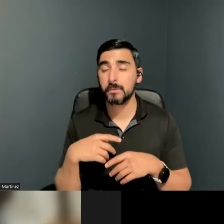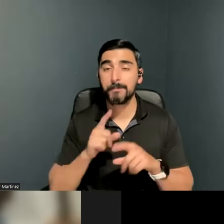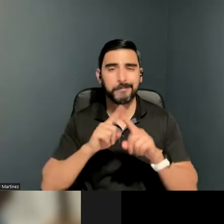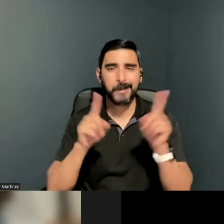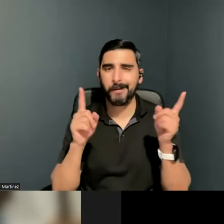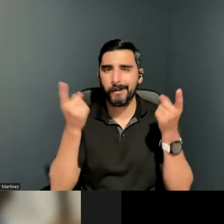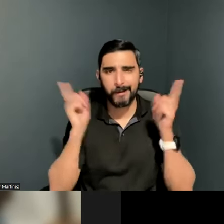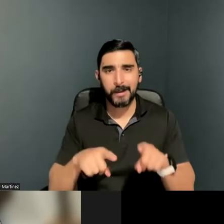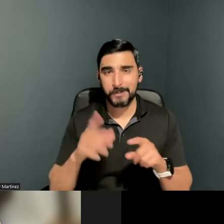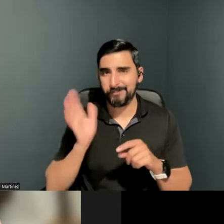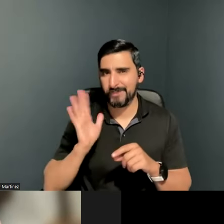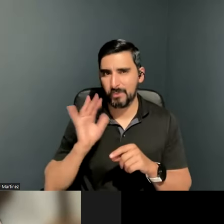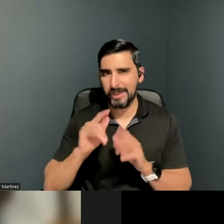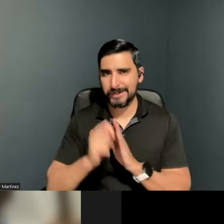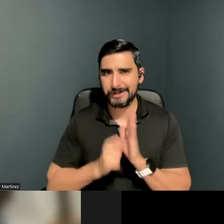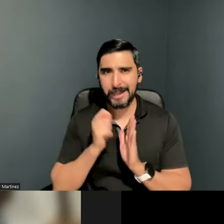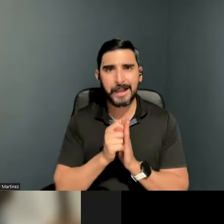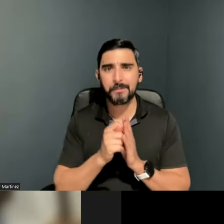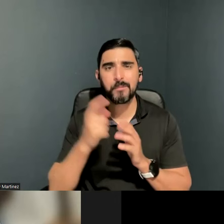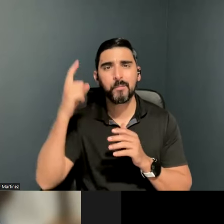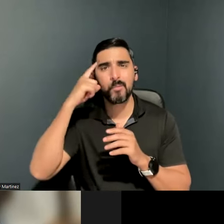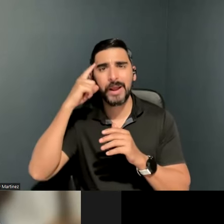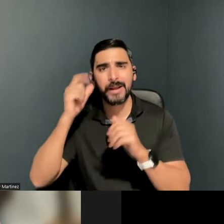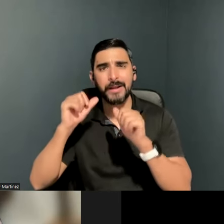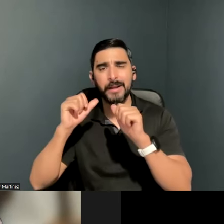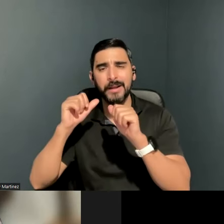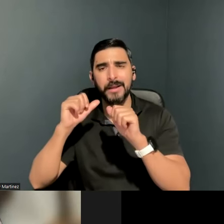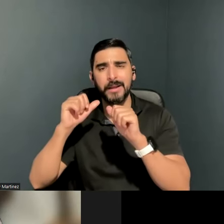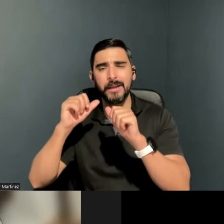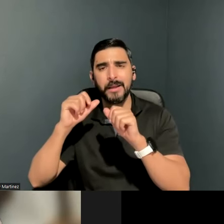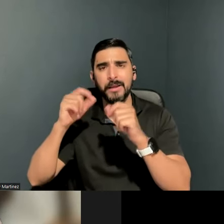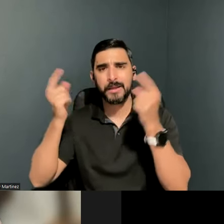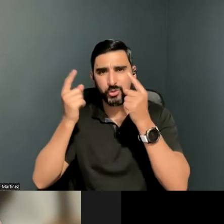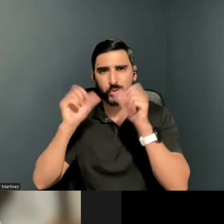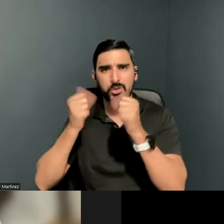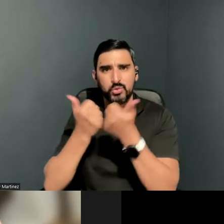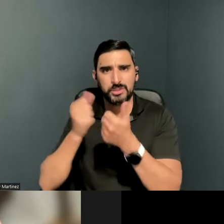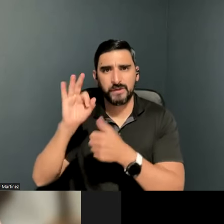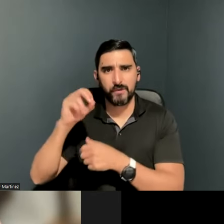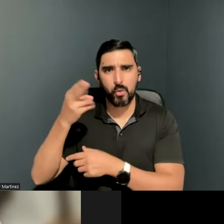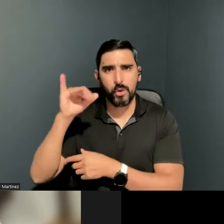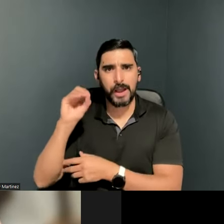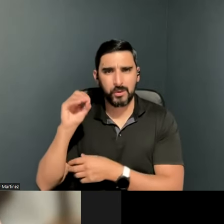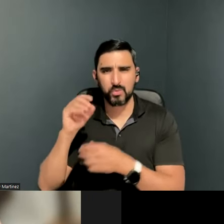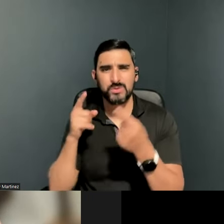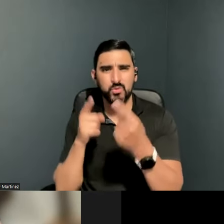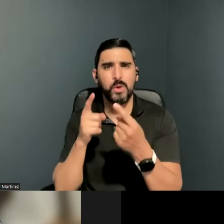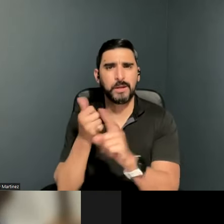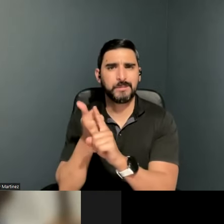at that time, the Brain Injury Association of Ohio was struggling. And I guess the long and short of